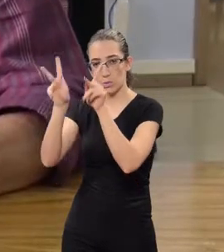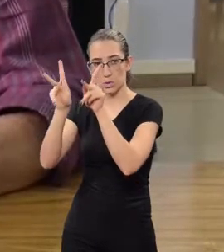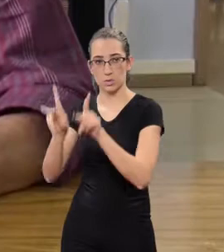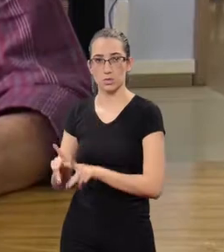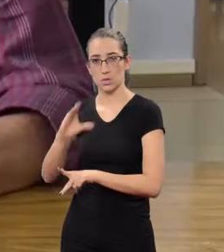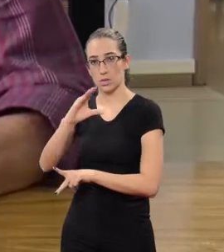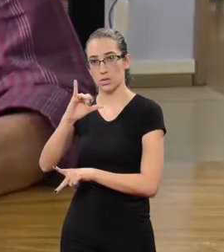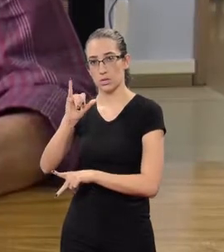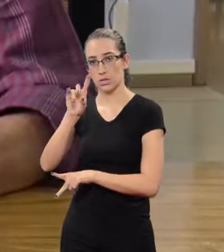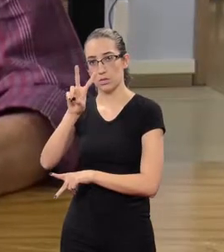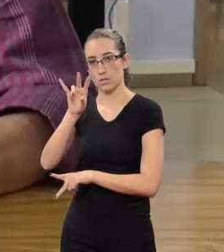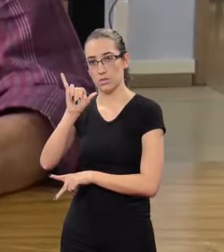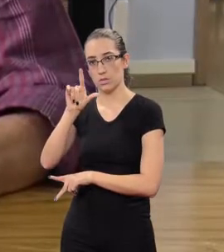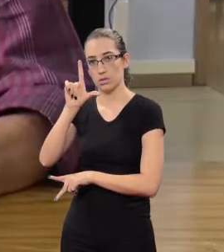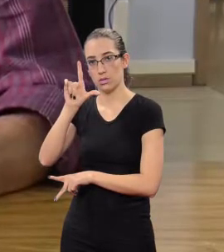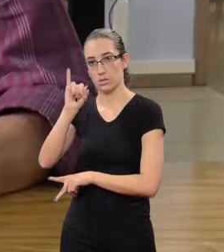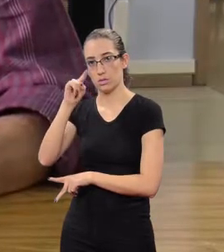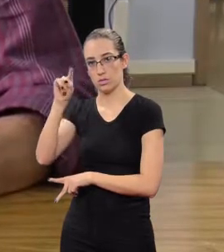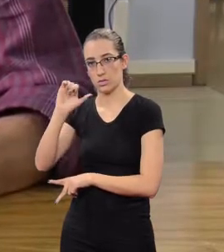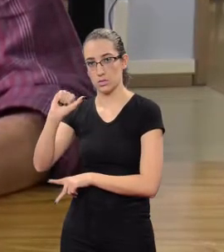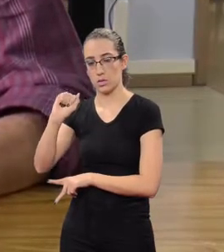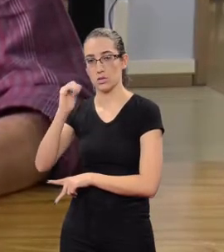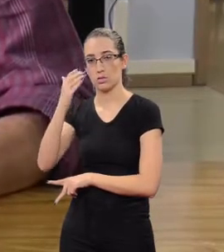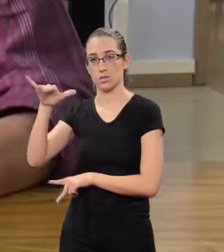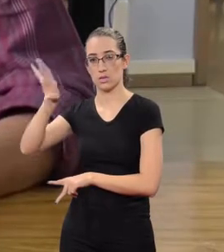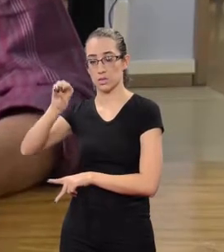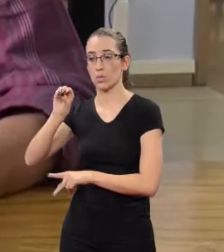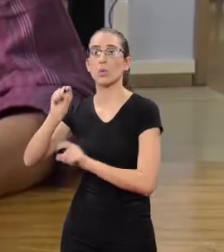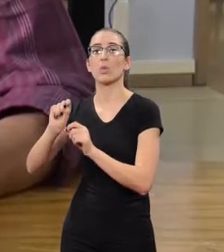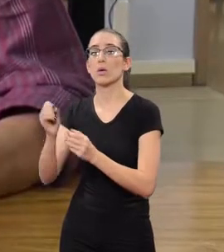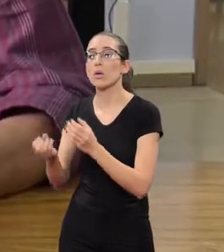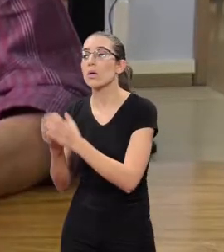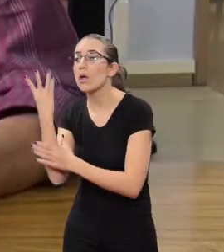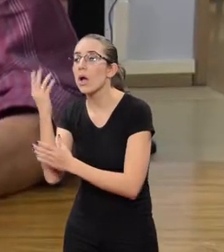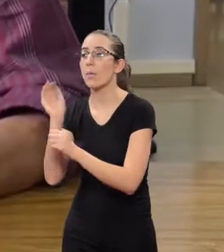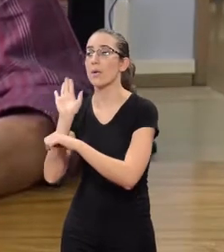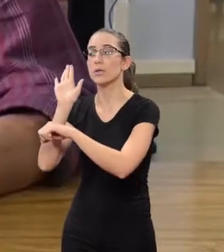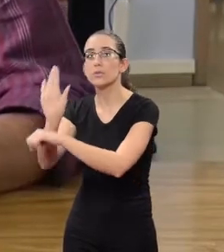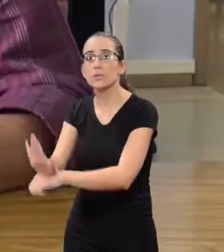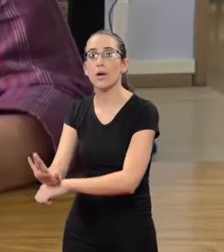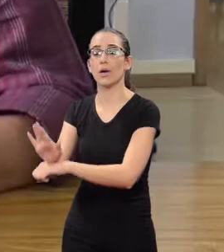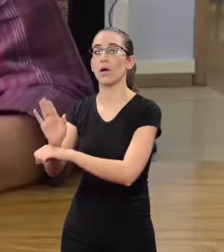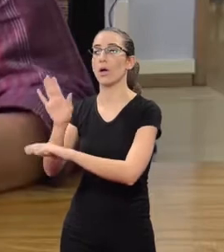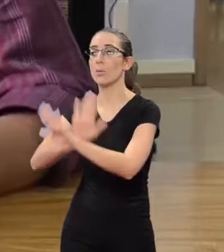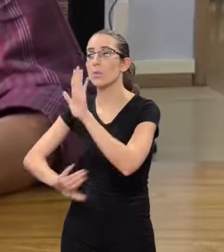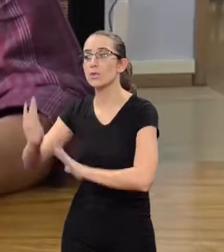that exist to protec people's freedom